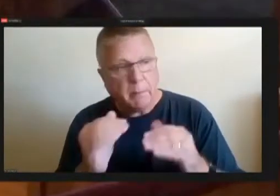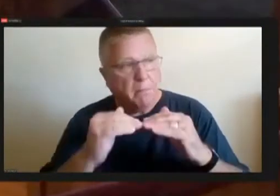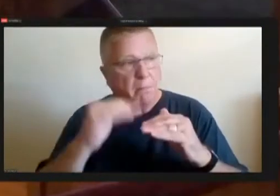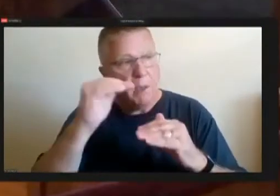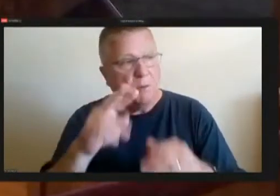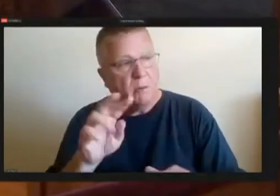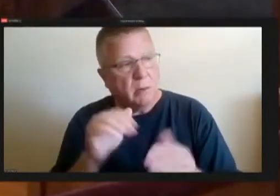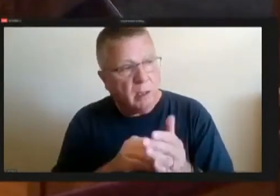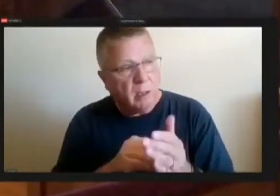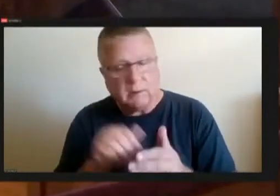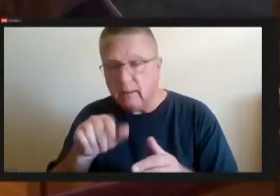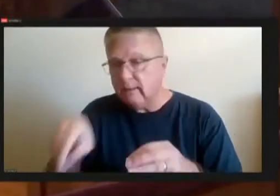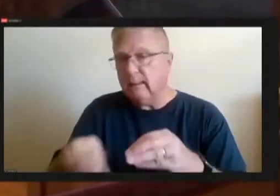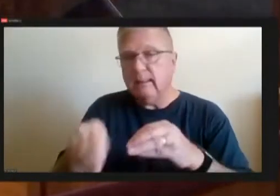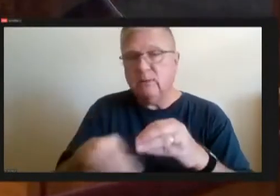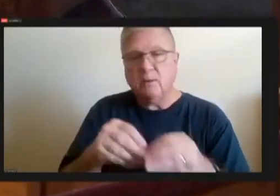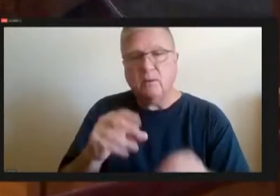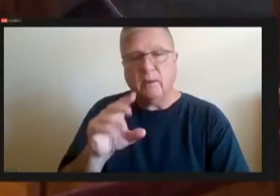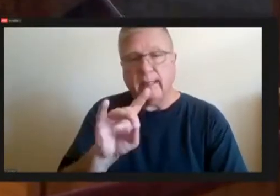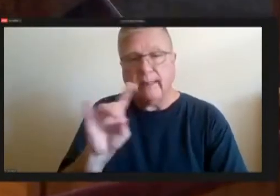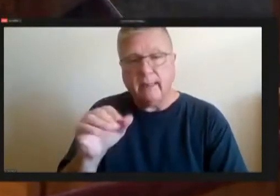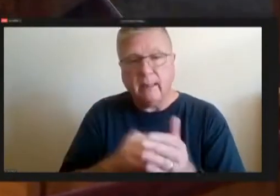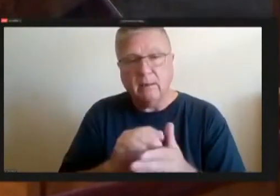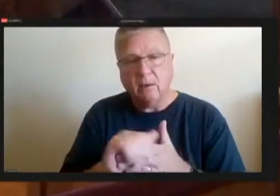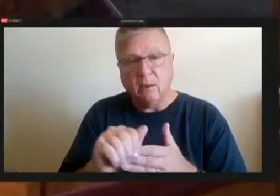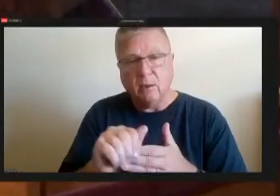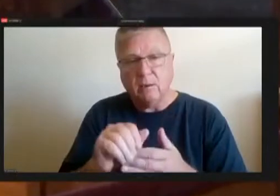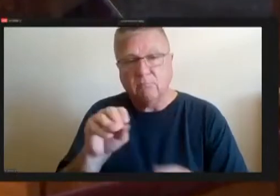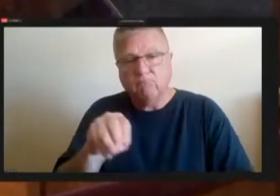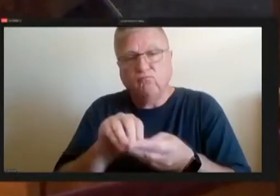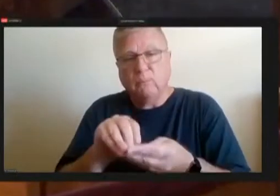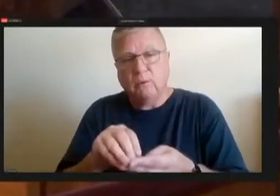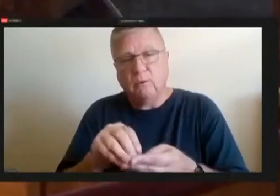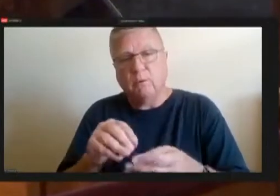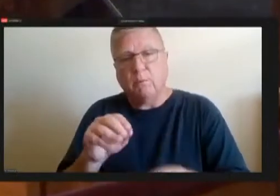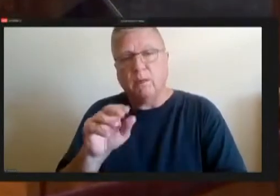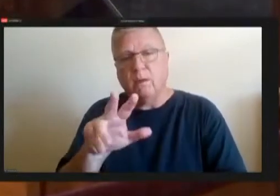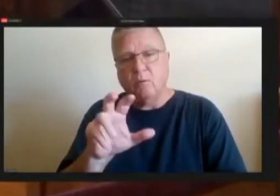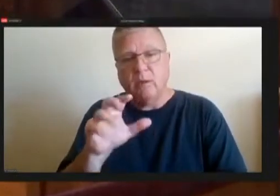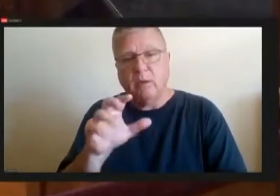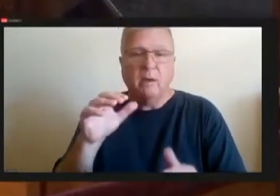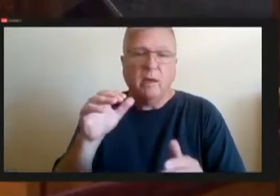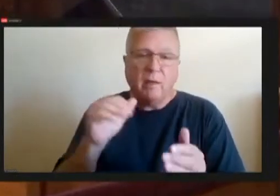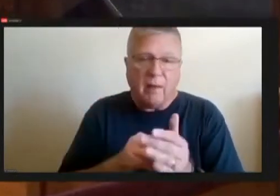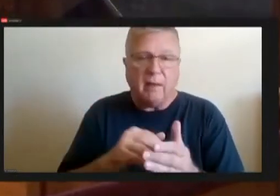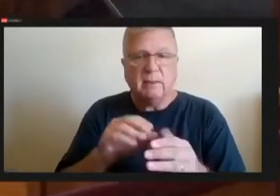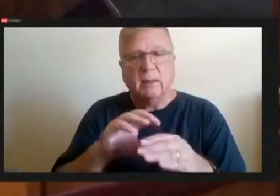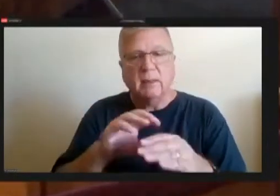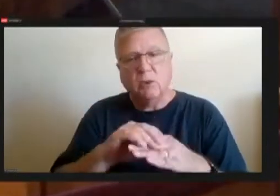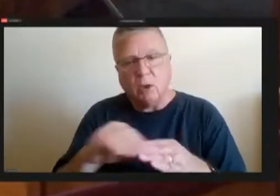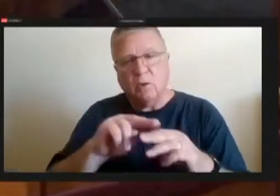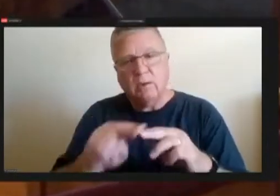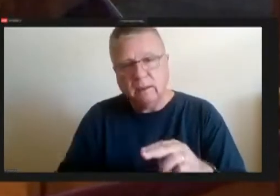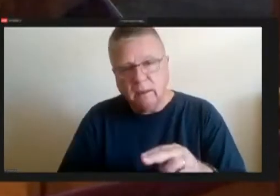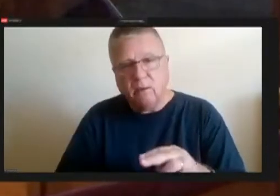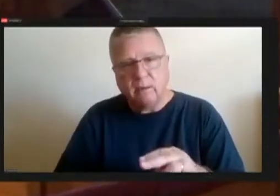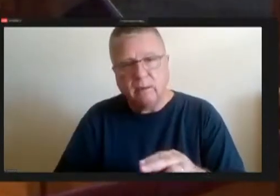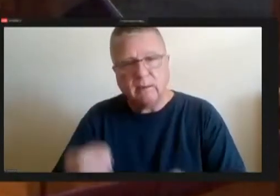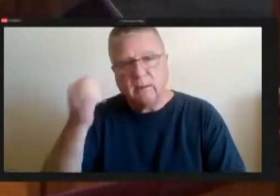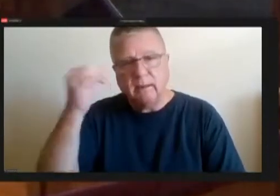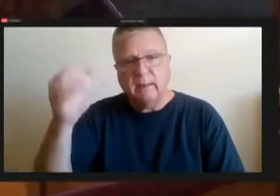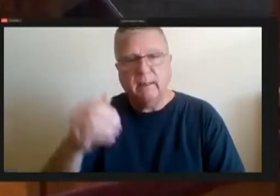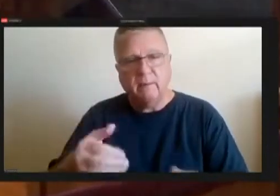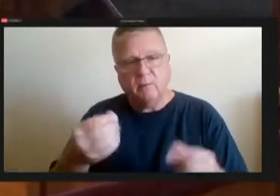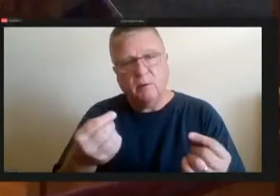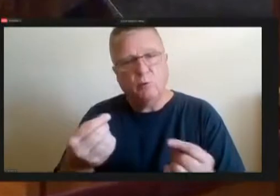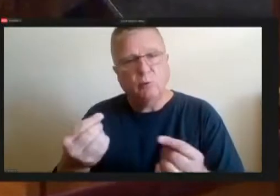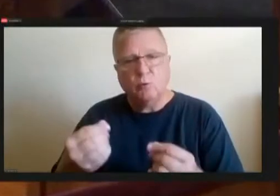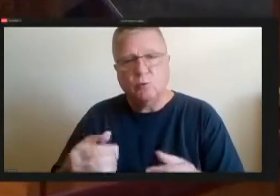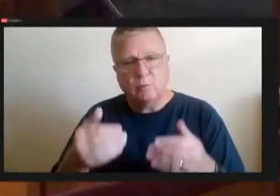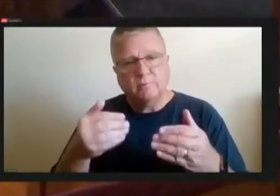,, so there's about a $, decrease in if we do this would add up to the printer does know